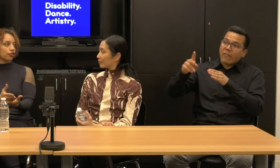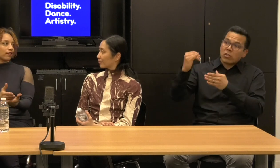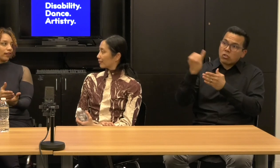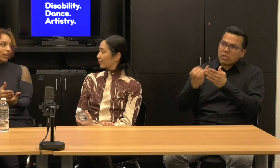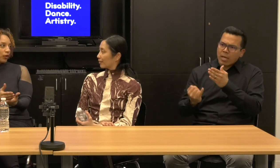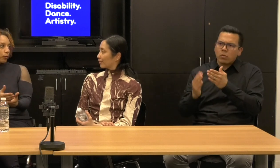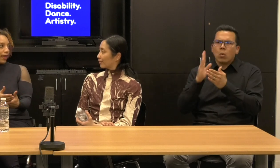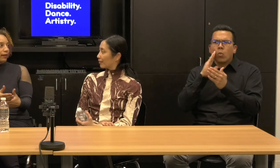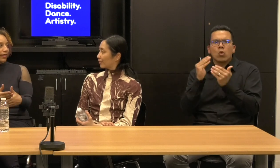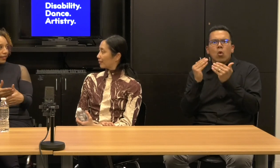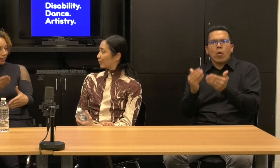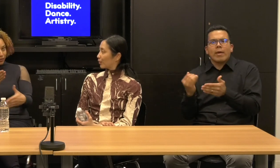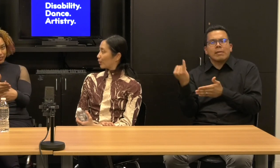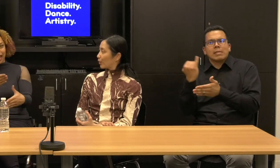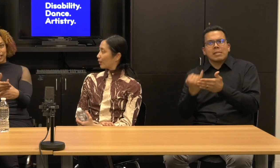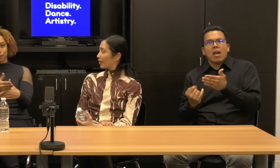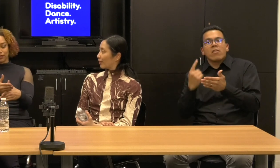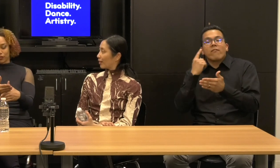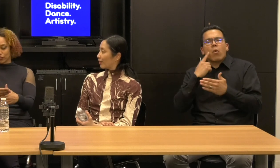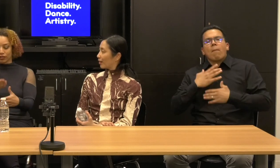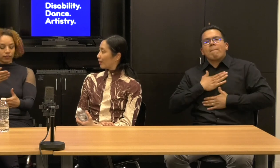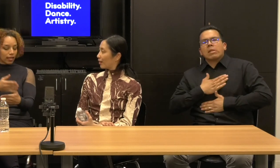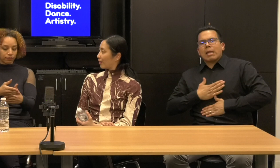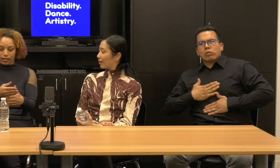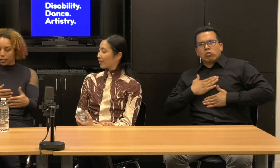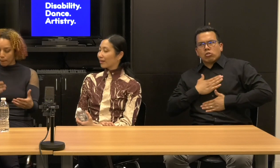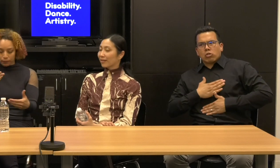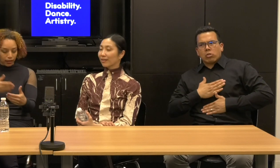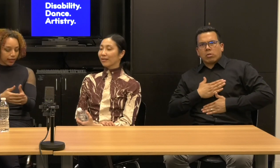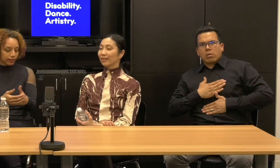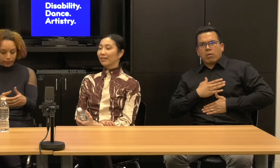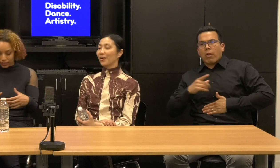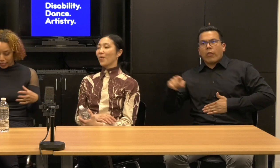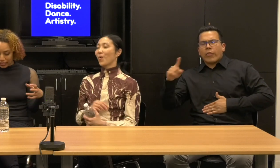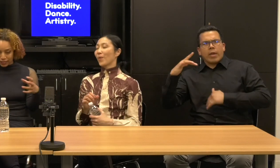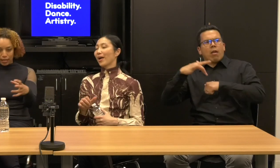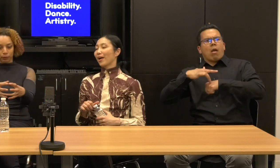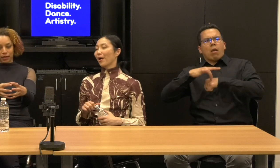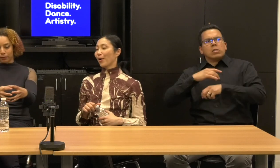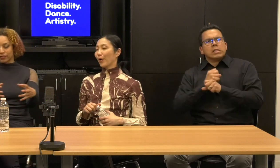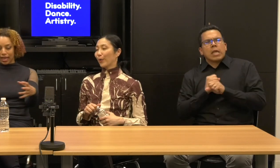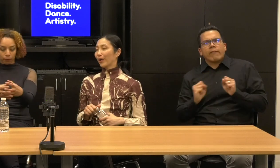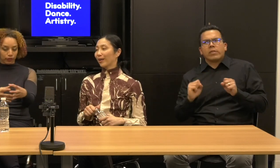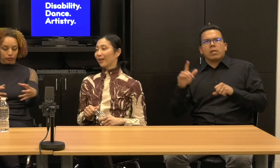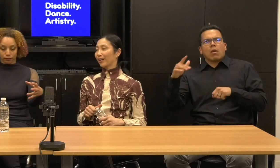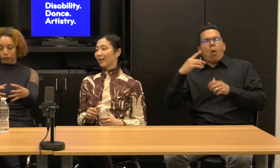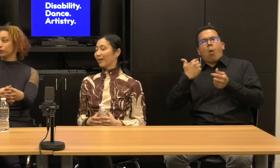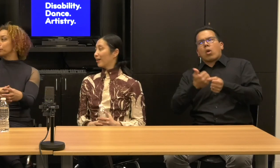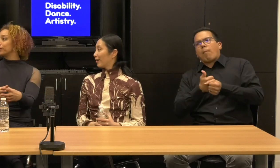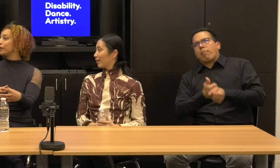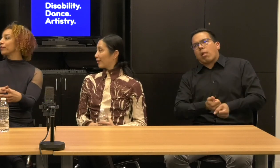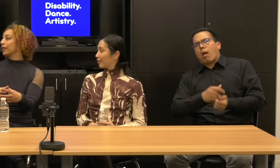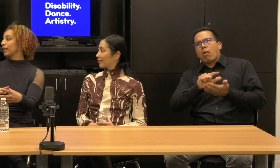for pleasure without getting tied up in notions of safety and compliance and disabled people as helpless and vulnerable.